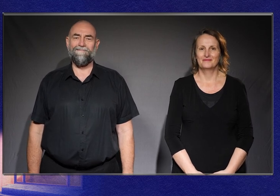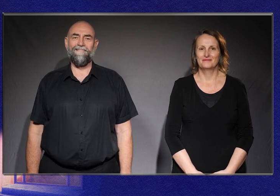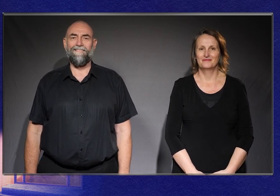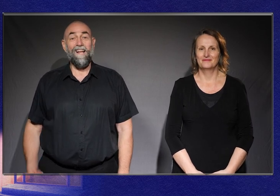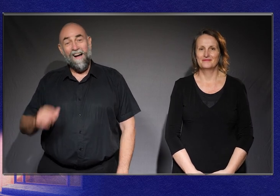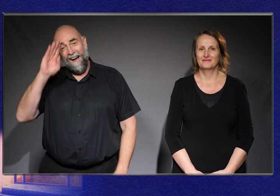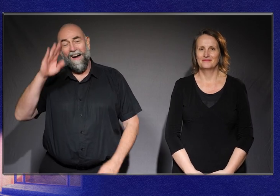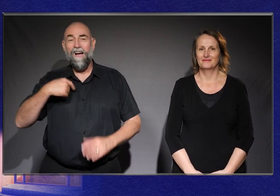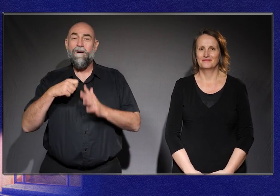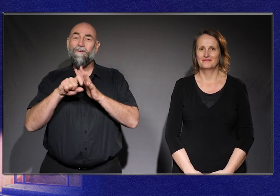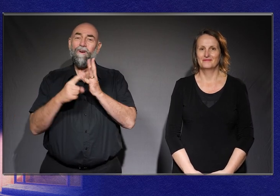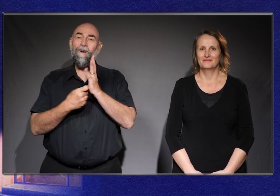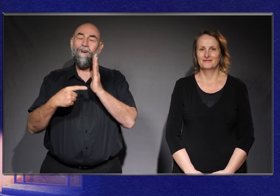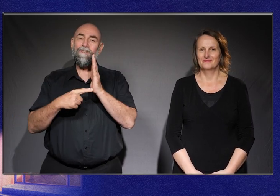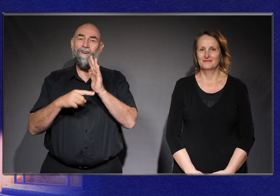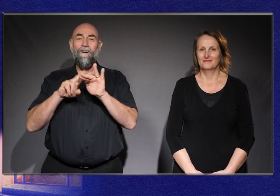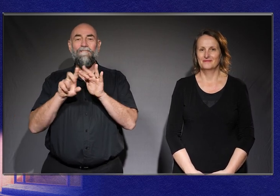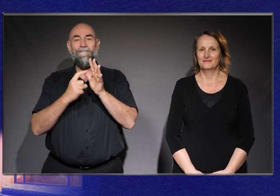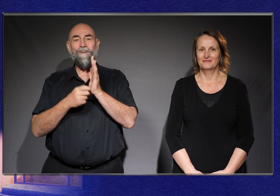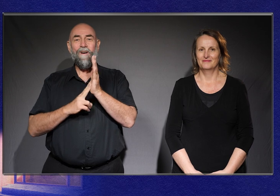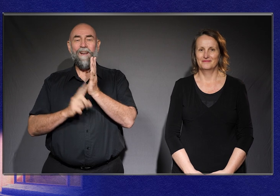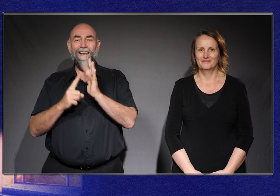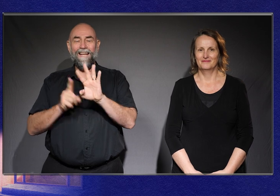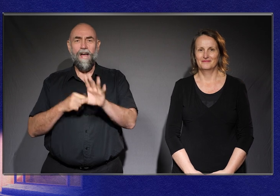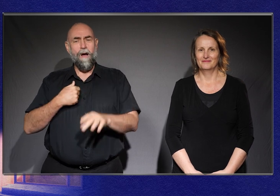Hi, I’m Kurt Fearnley, Paralympian and proud person with a disability.